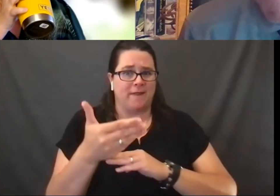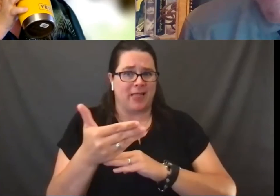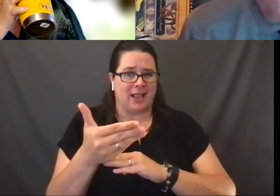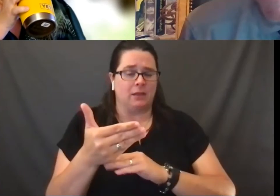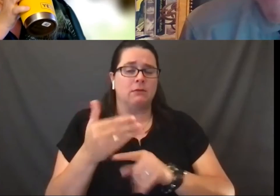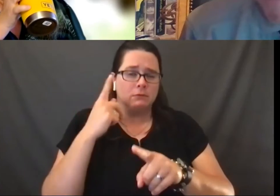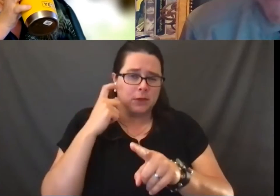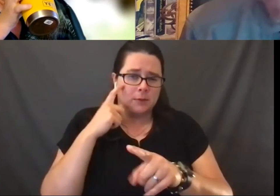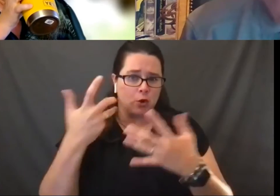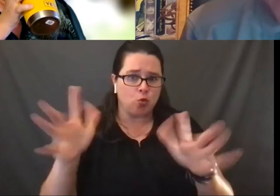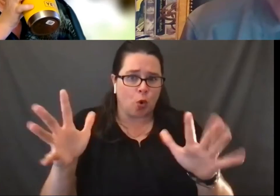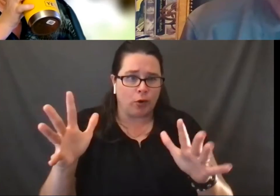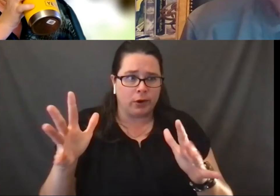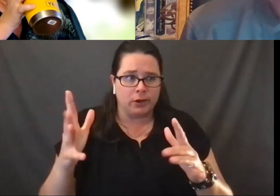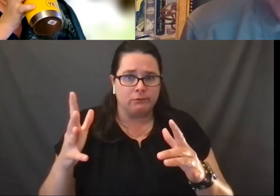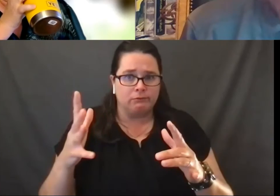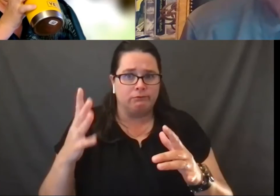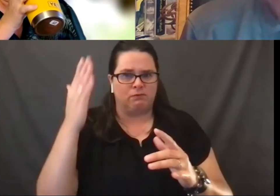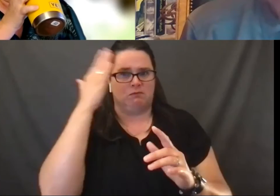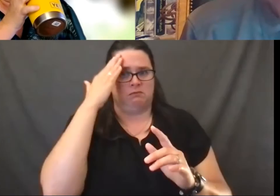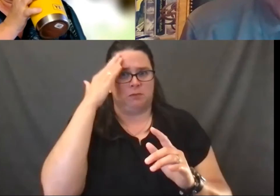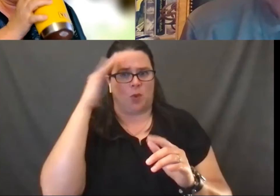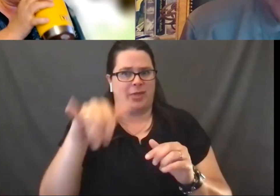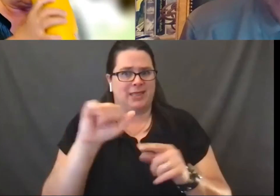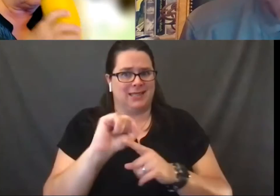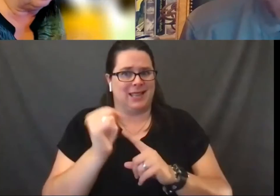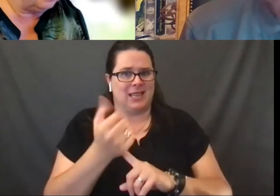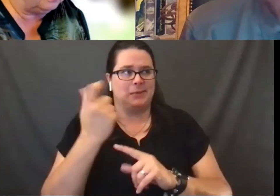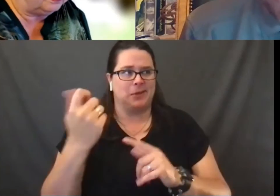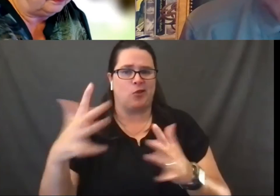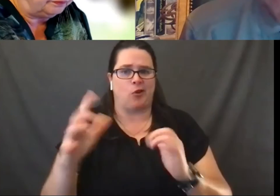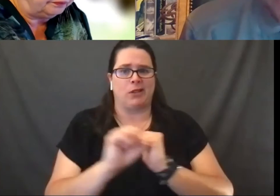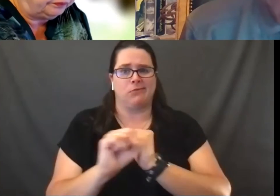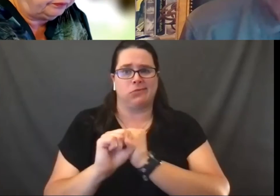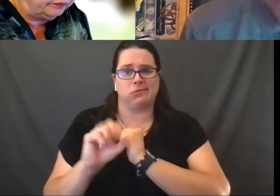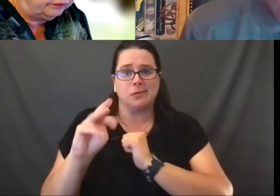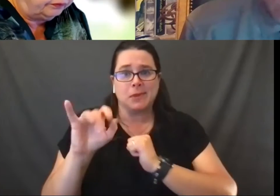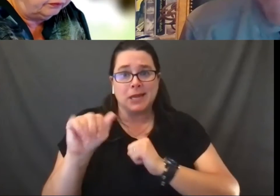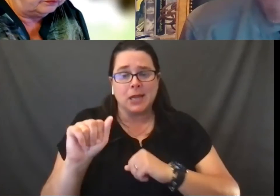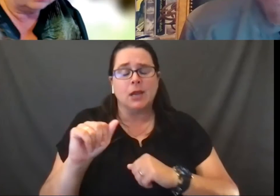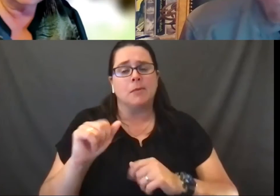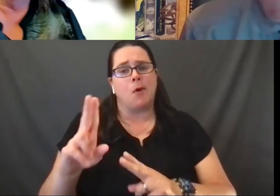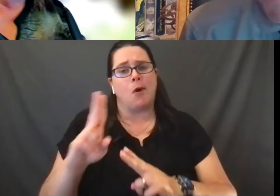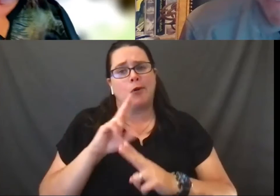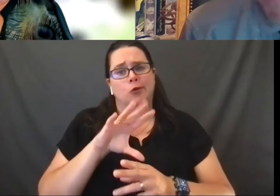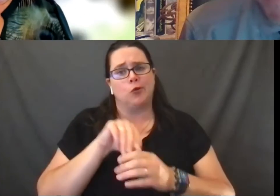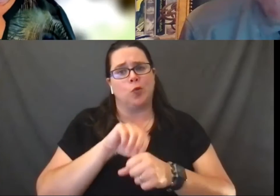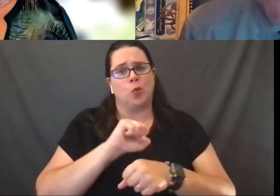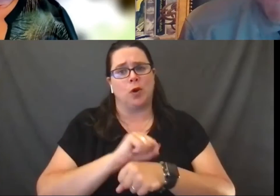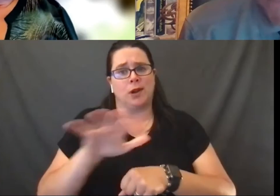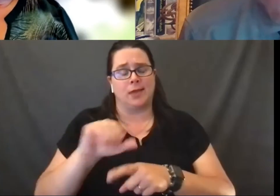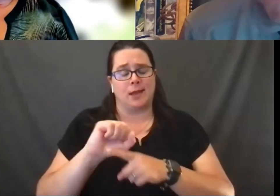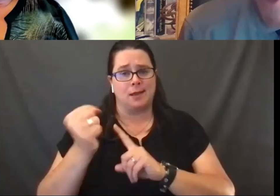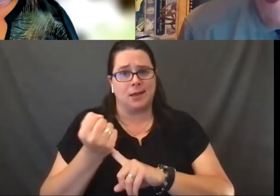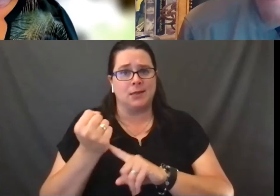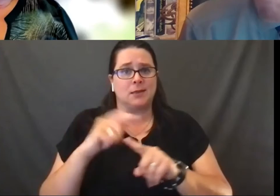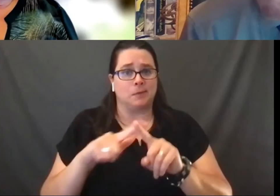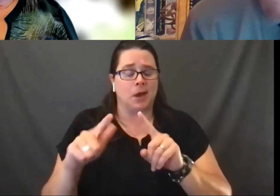has been much in the media and again, honored to work on that case even though once again,, it is a challenge.